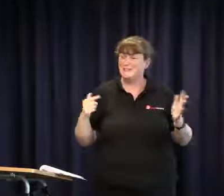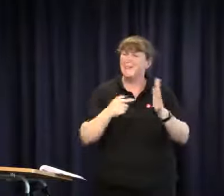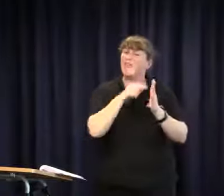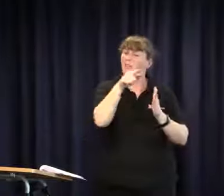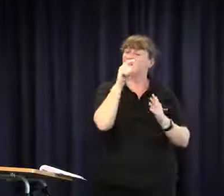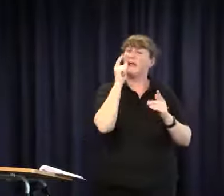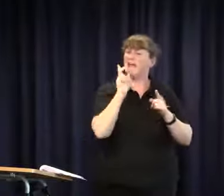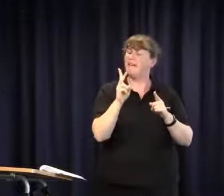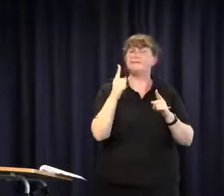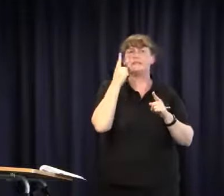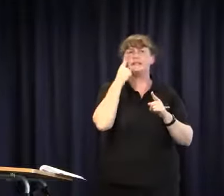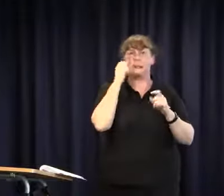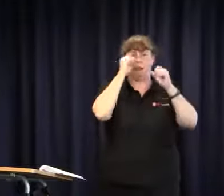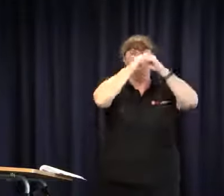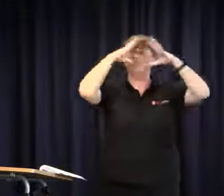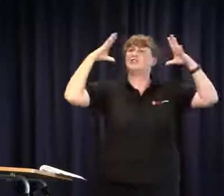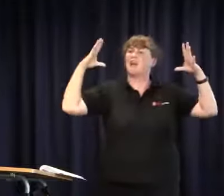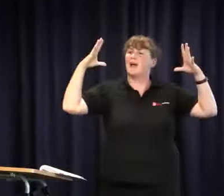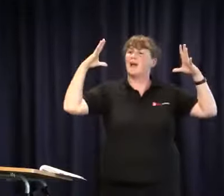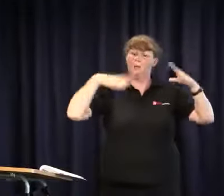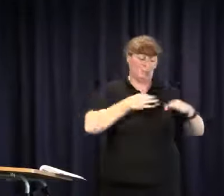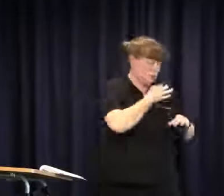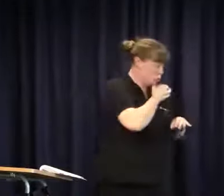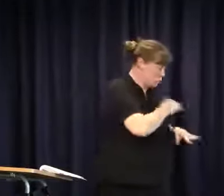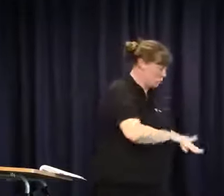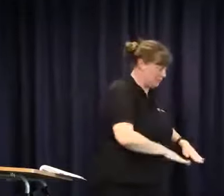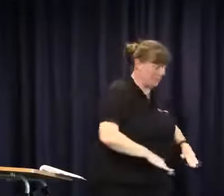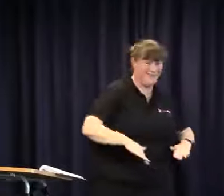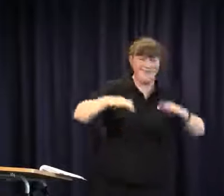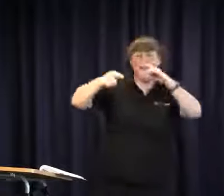know, don't work with deaf children. But again they see the importance of the bigger picture